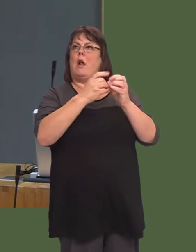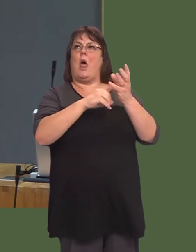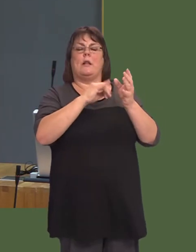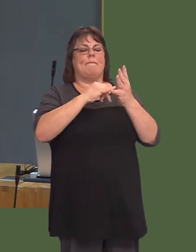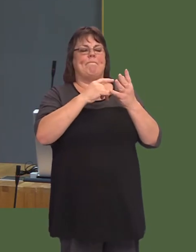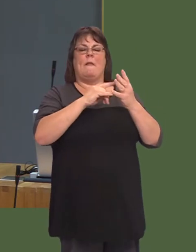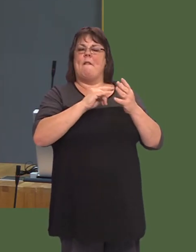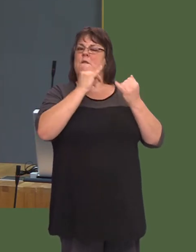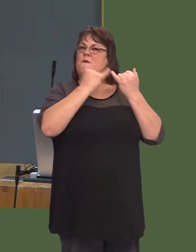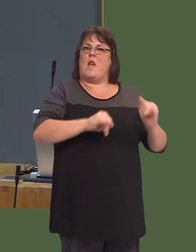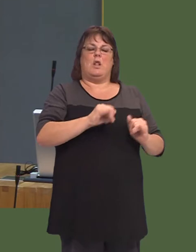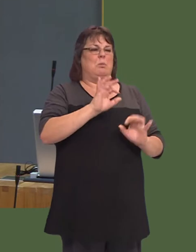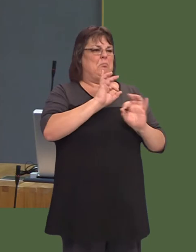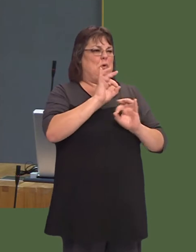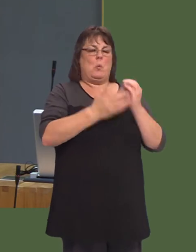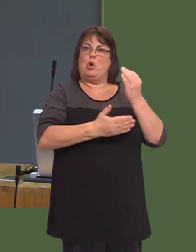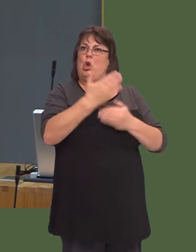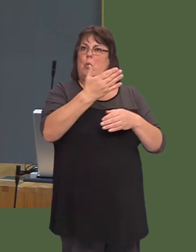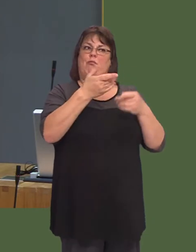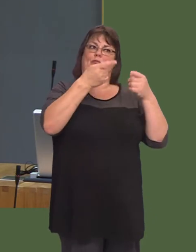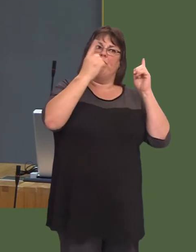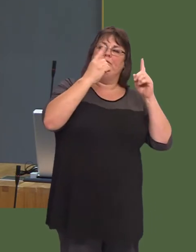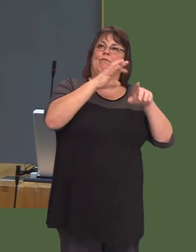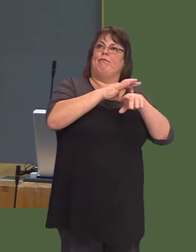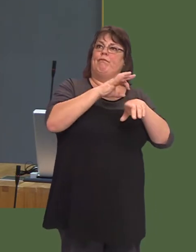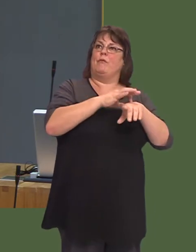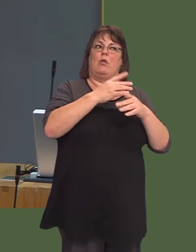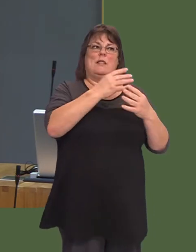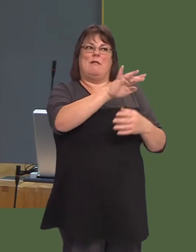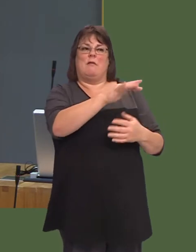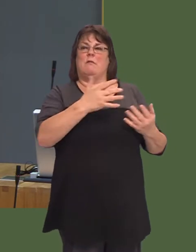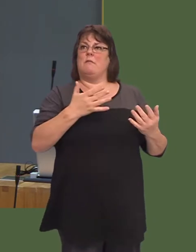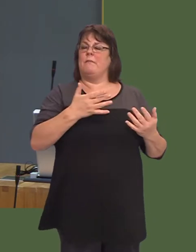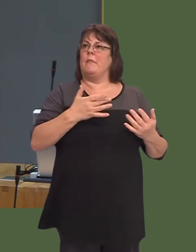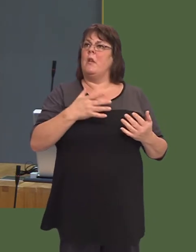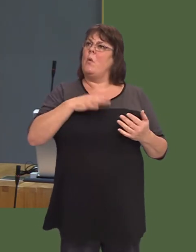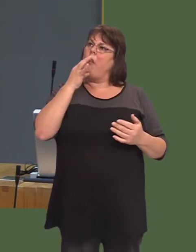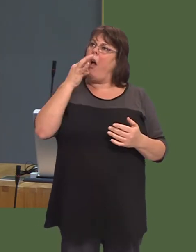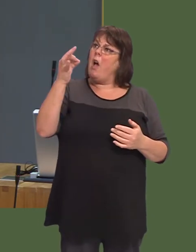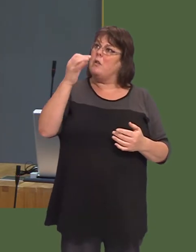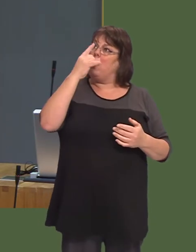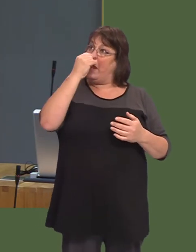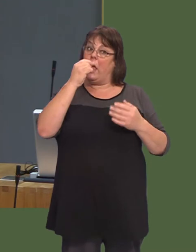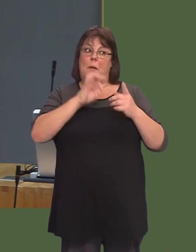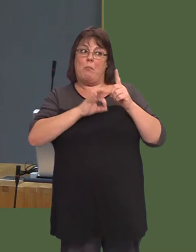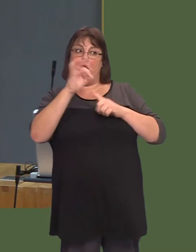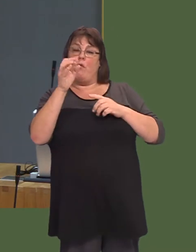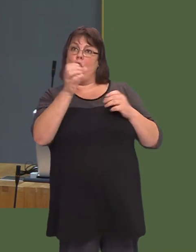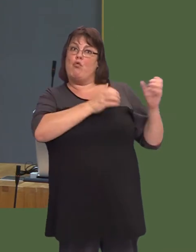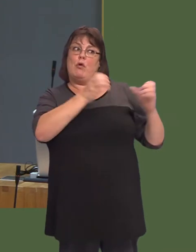gwell i staff yn y gorllewin? Carwyn Jones: Wel, a gaf i ddweud yn gyntaf fy mod yn gobeithio bod y sefyllfa deuluol